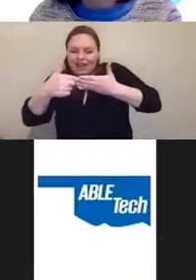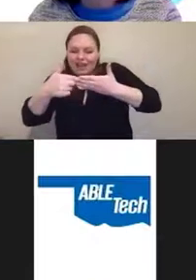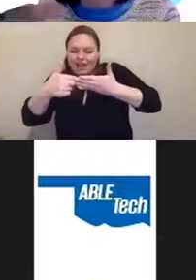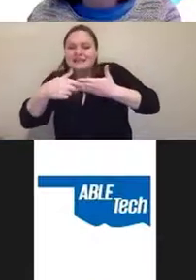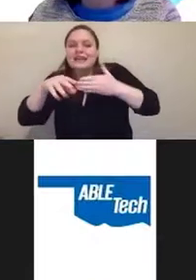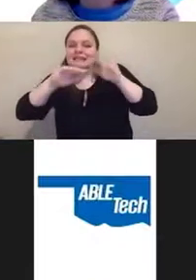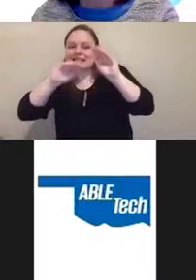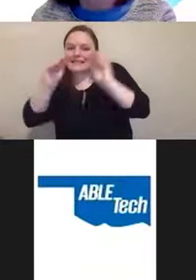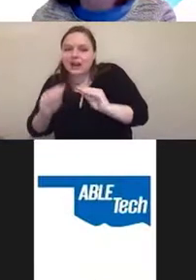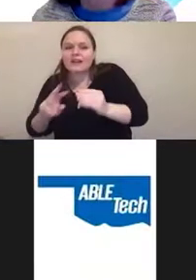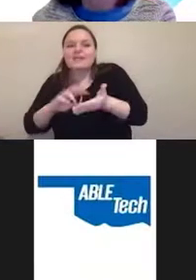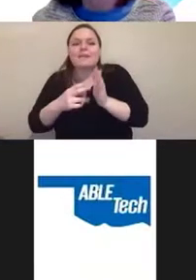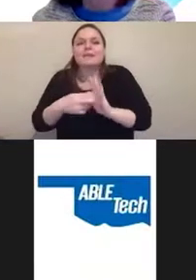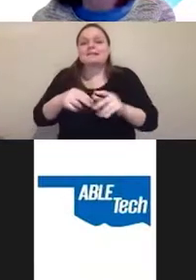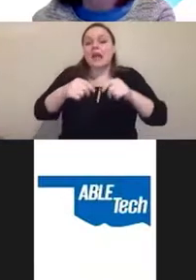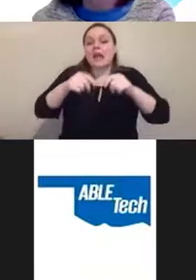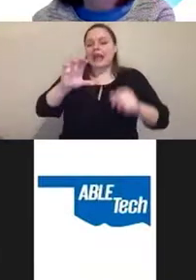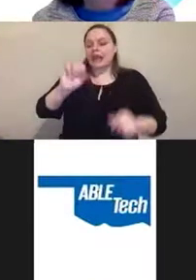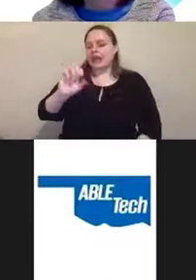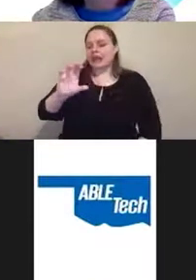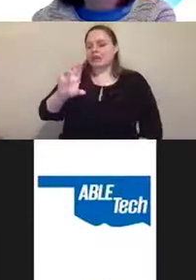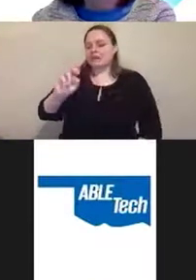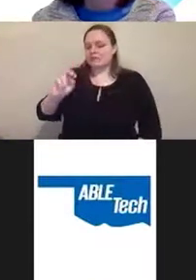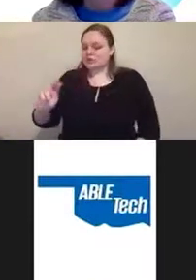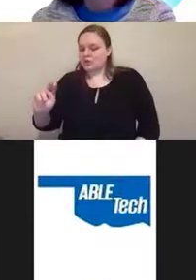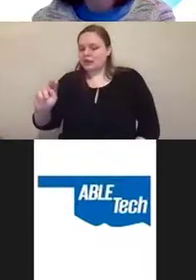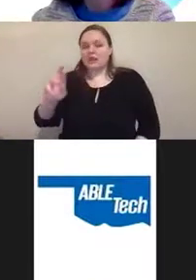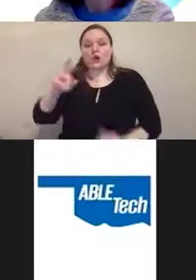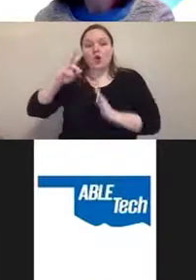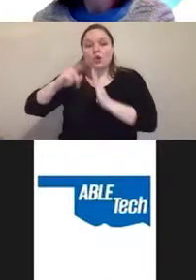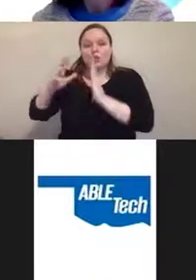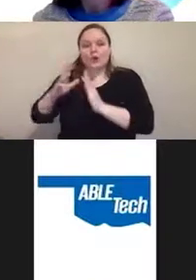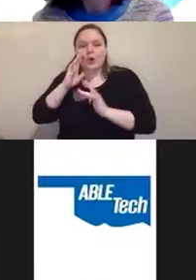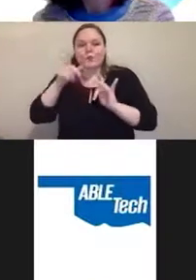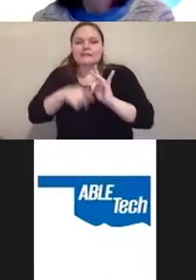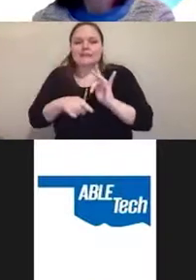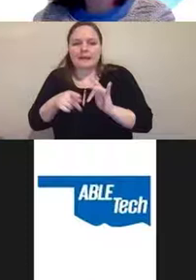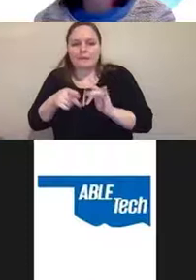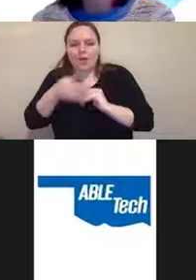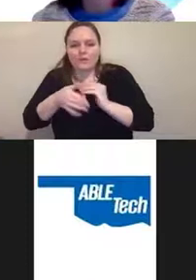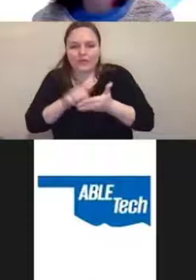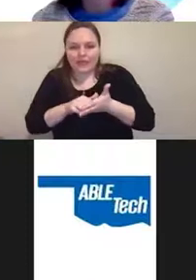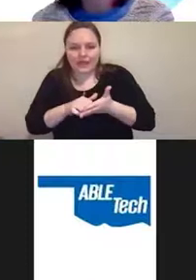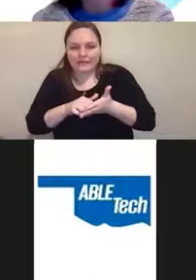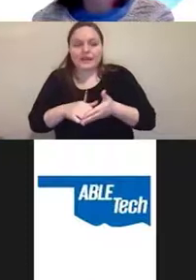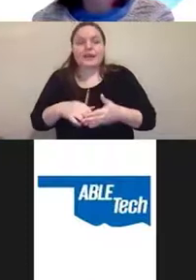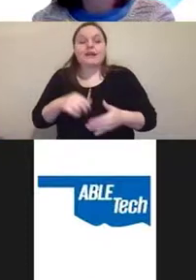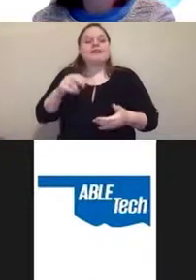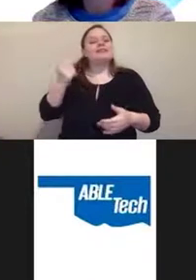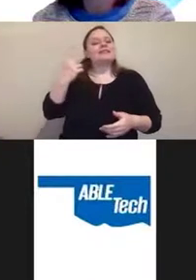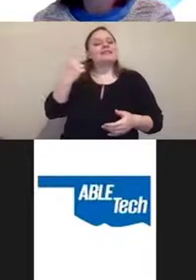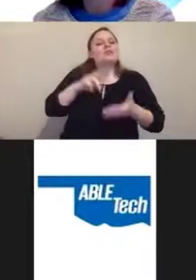and don't mention it in the picture at all. AI can't figure out yet what pictures are